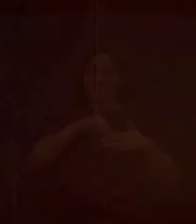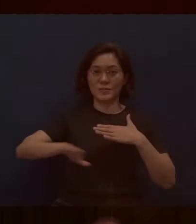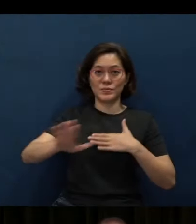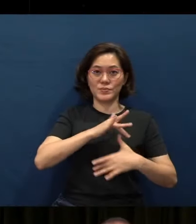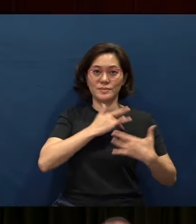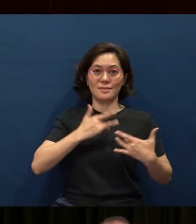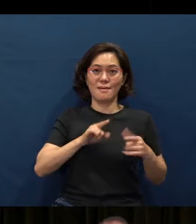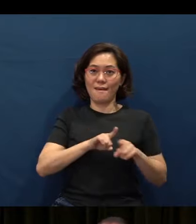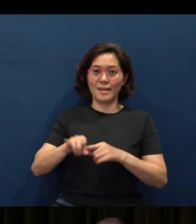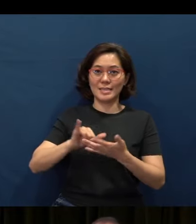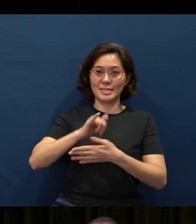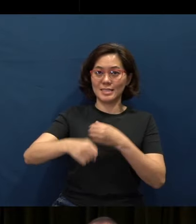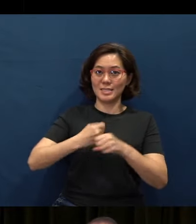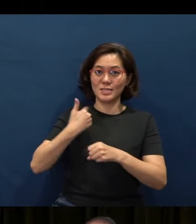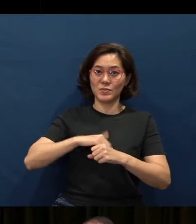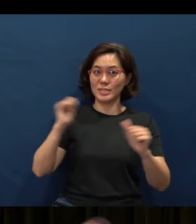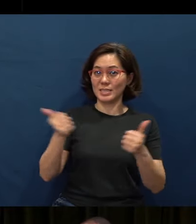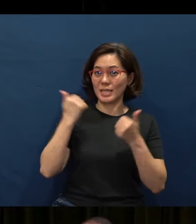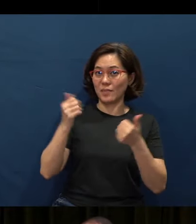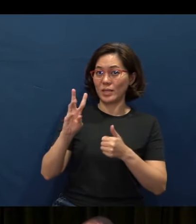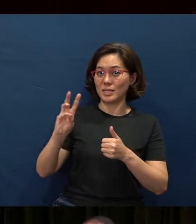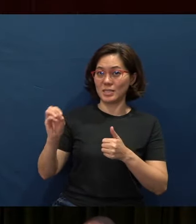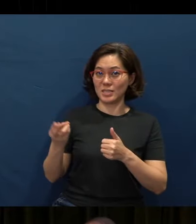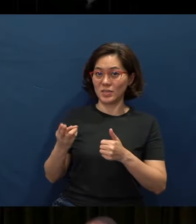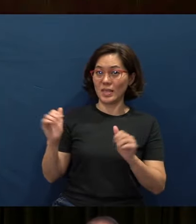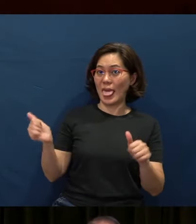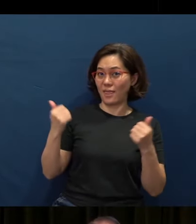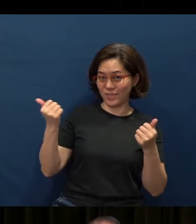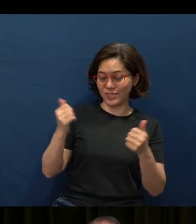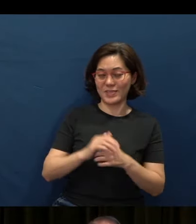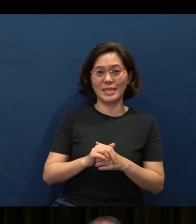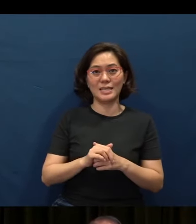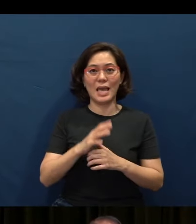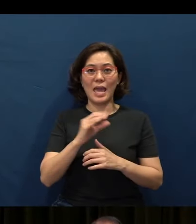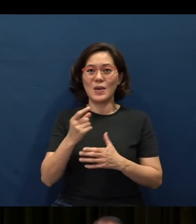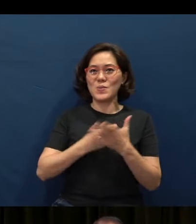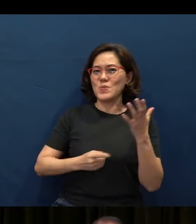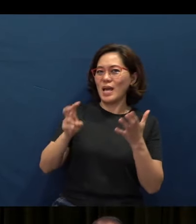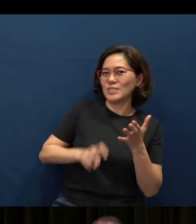as this year we celebrate our 60th anniversary. And what a journey this is.